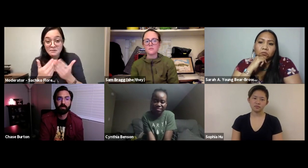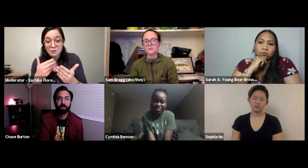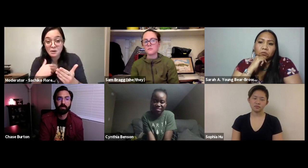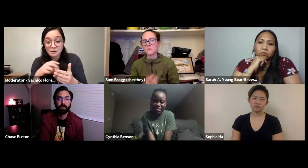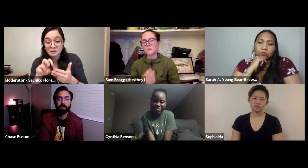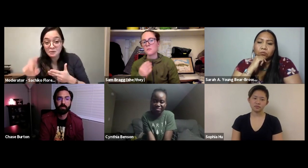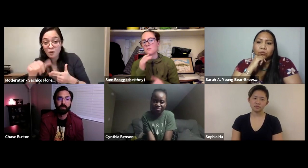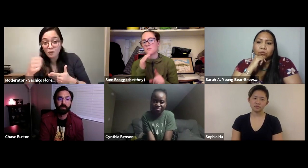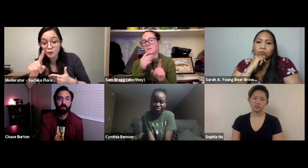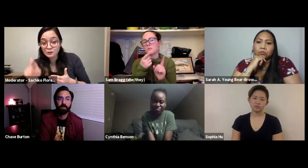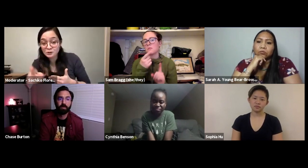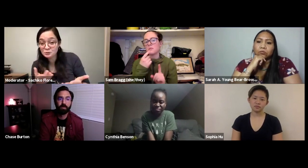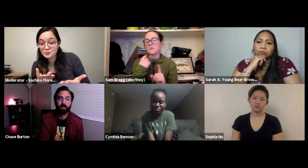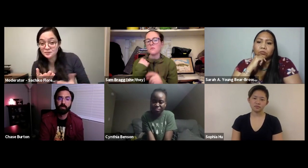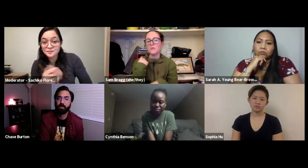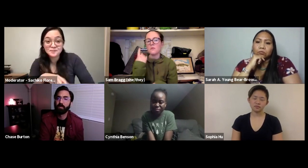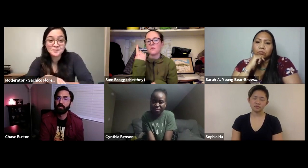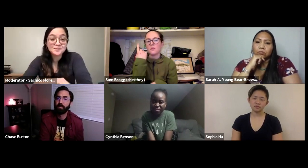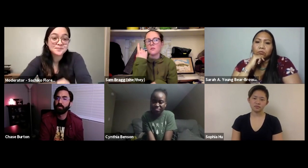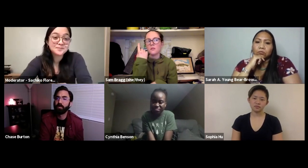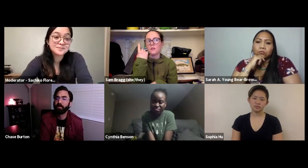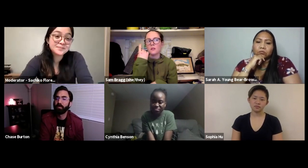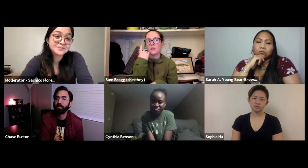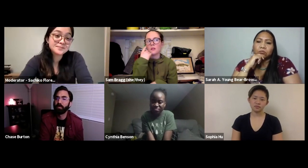Anybody you want to add anything before I get to